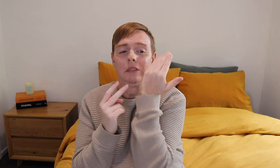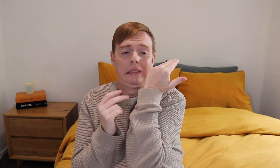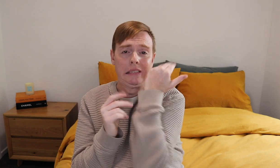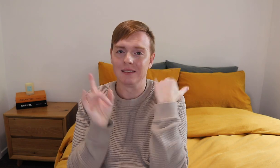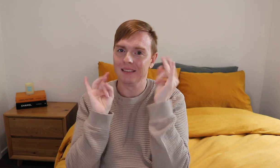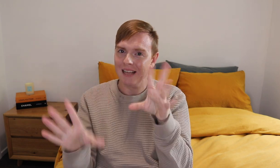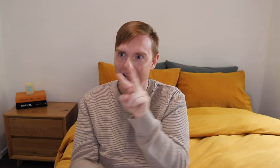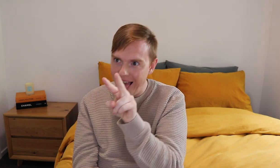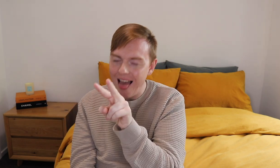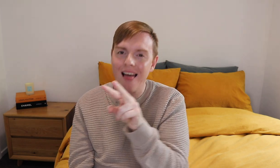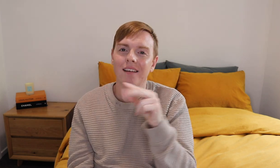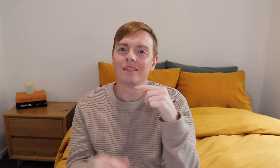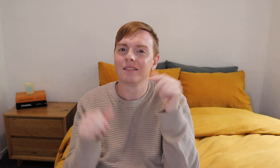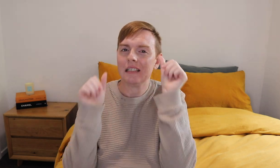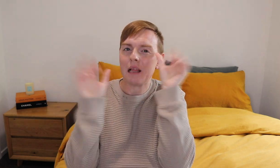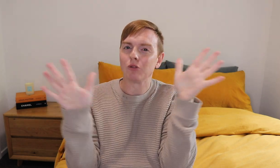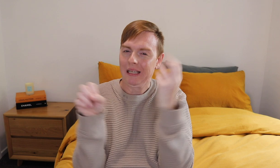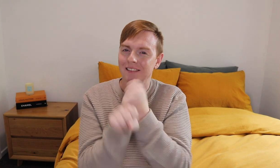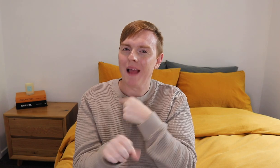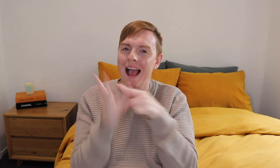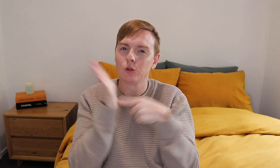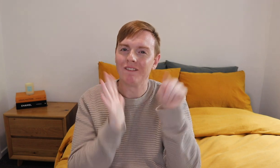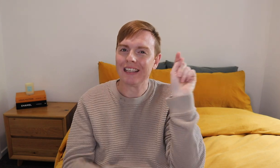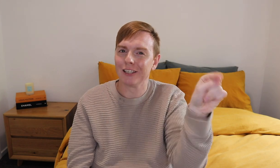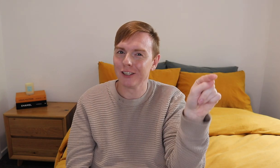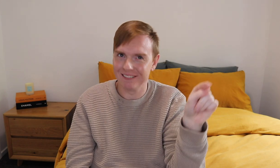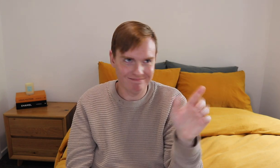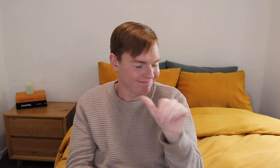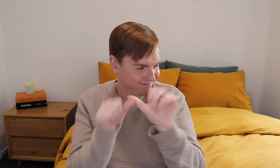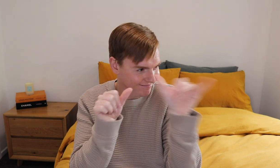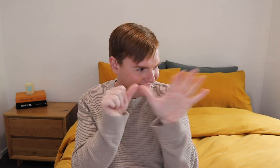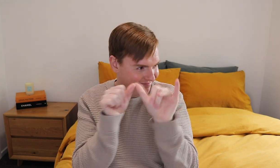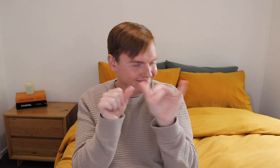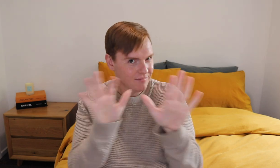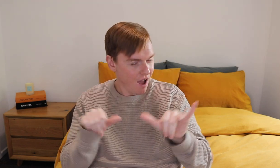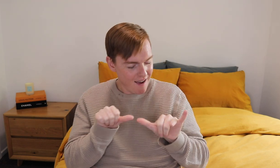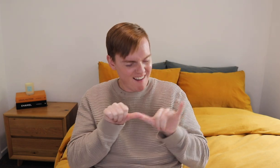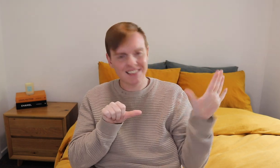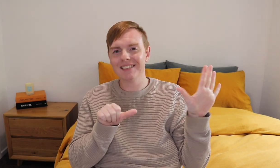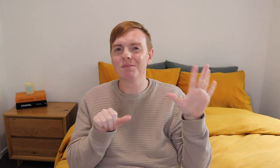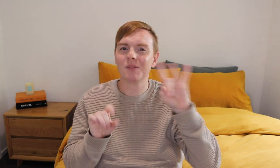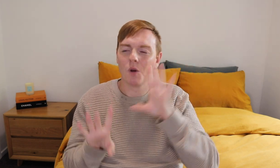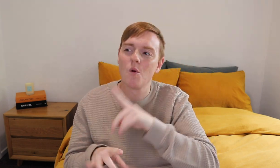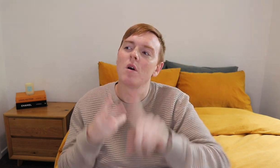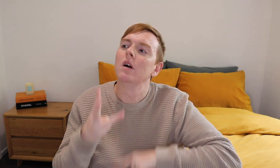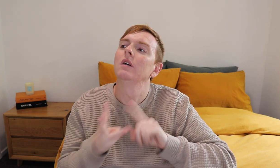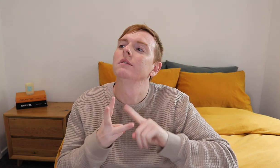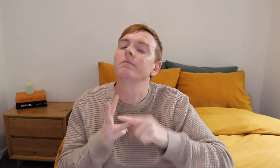2. Recently I started to watch I'm A Celeb... Get Me Out Of Here! It's an excellent show. Excellent!